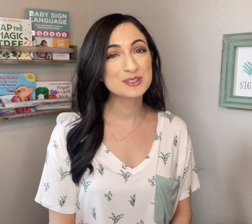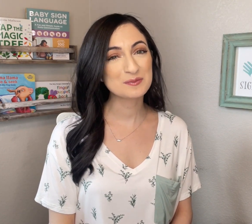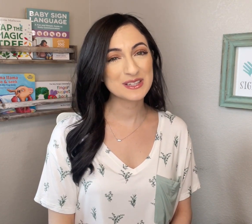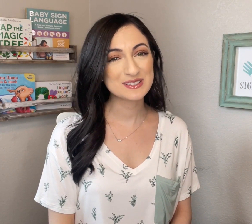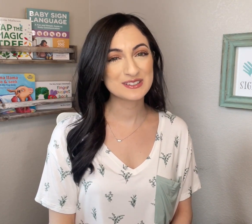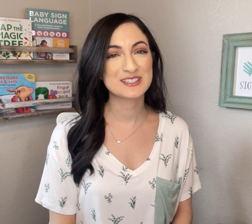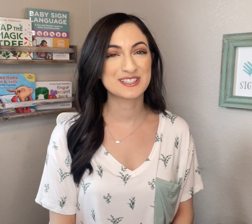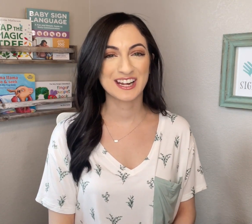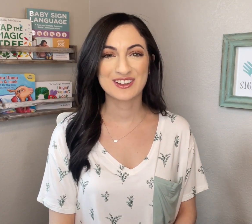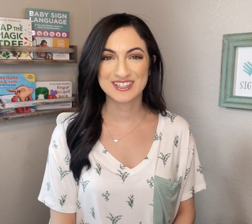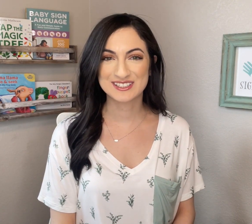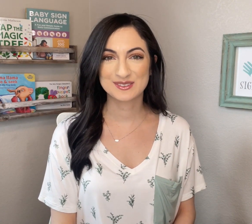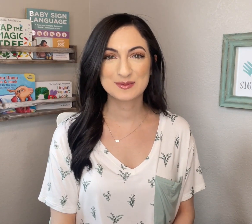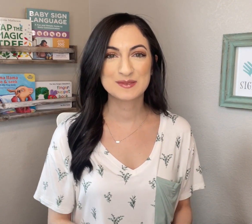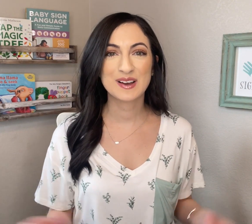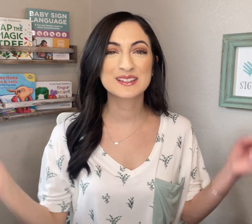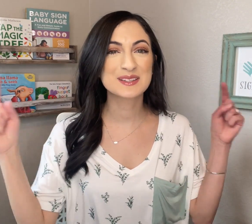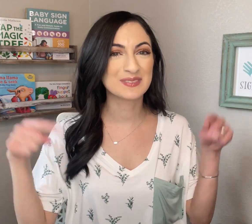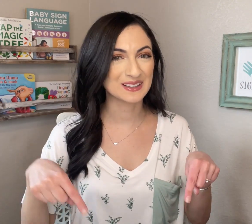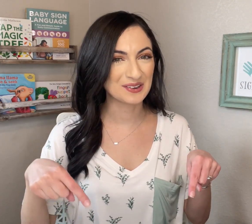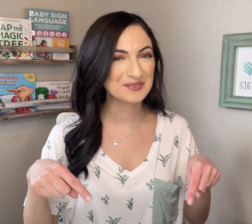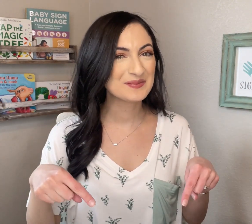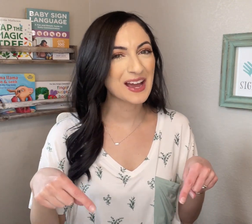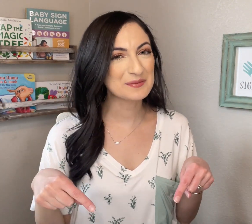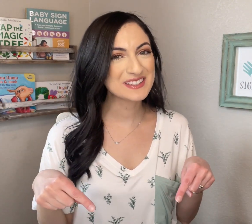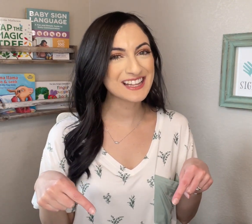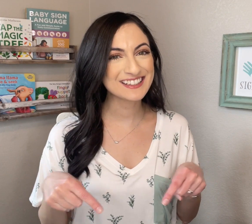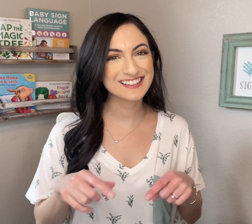be sure to check out the description box below. Happy signing!